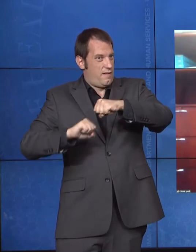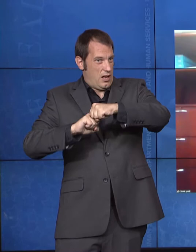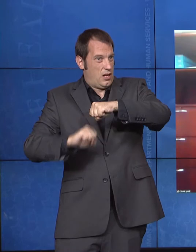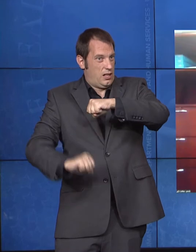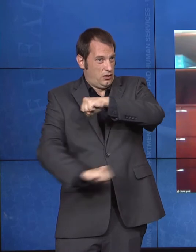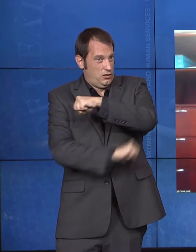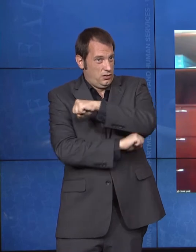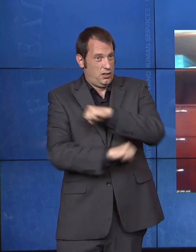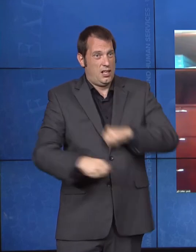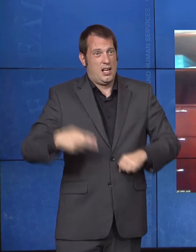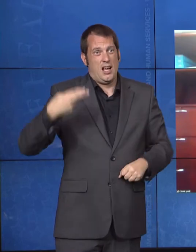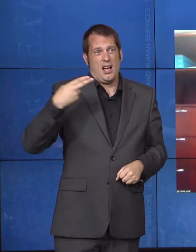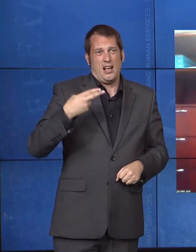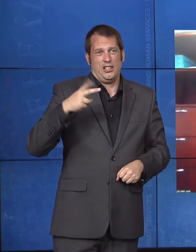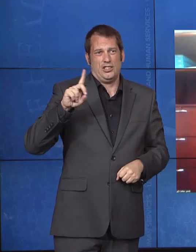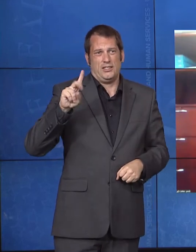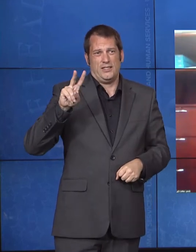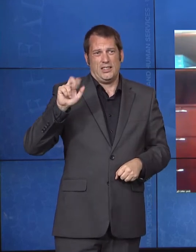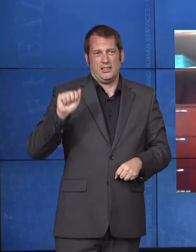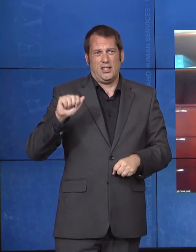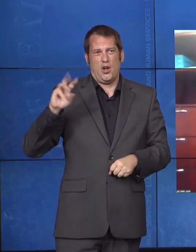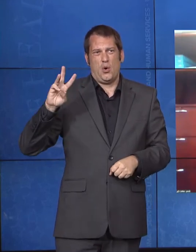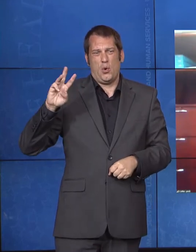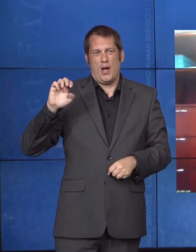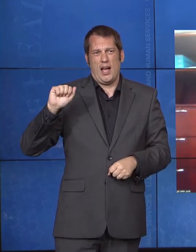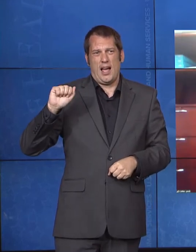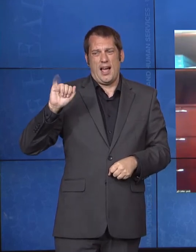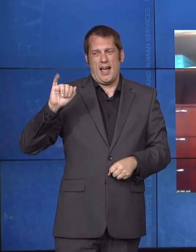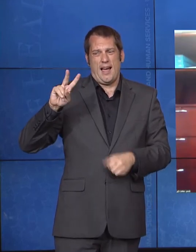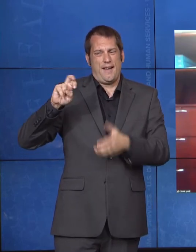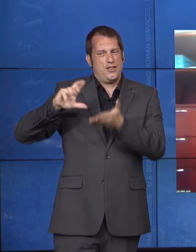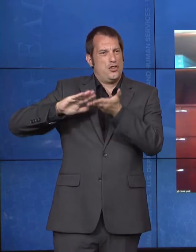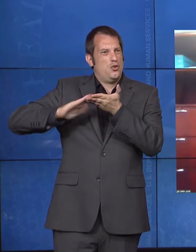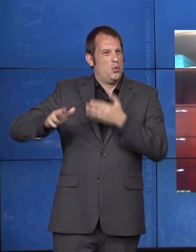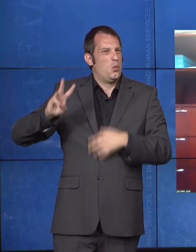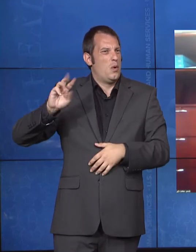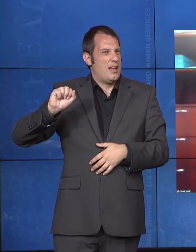states administer in partnership with CMS, the other authorities that they provide, community